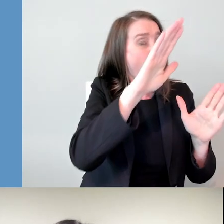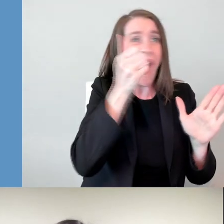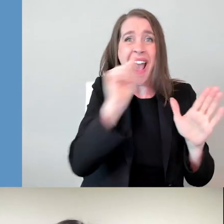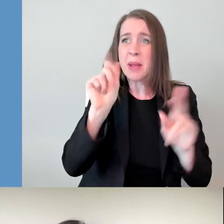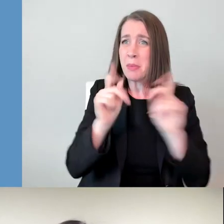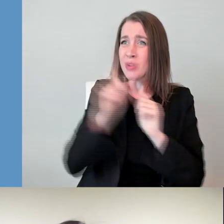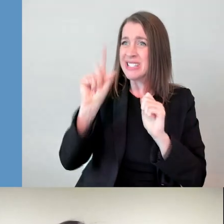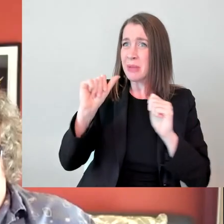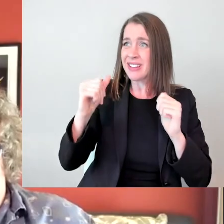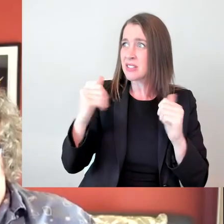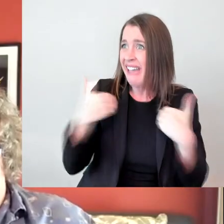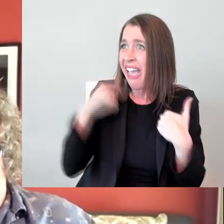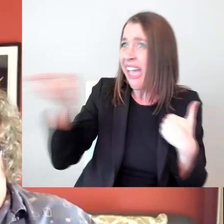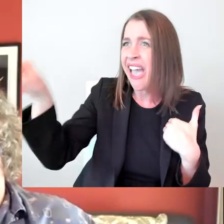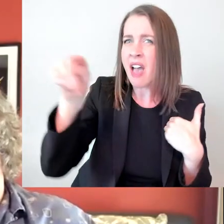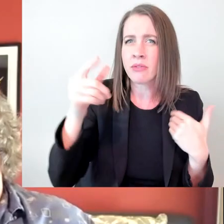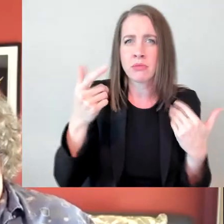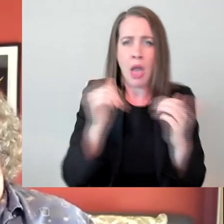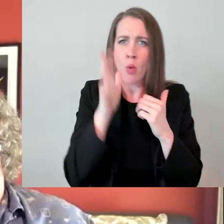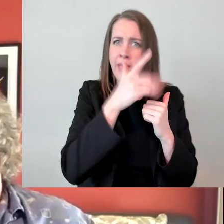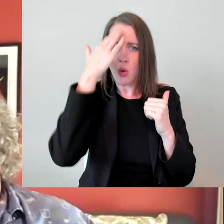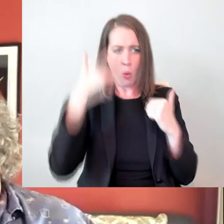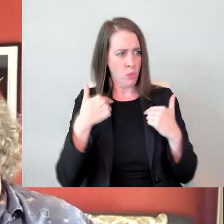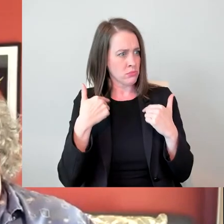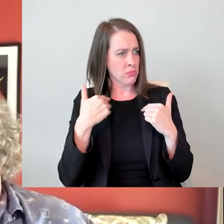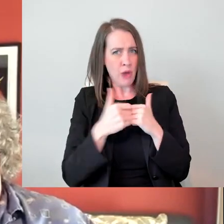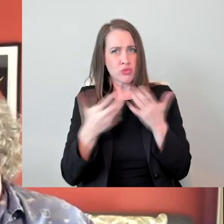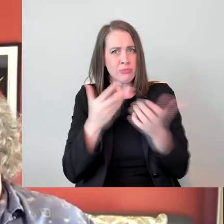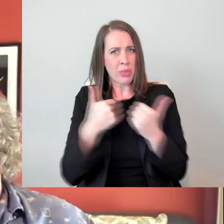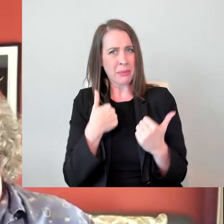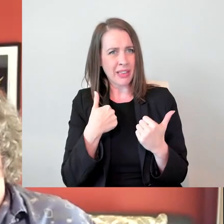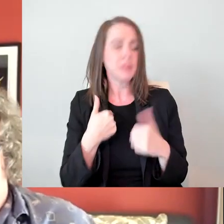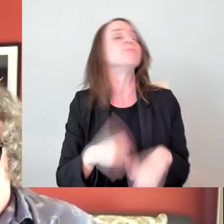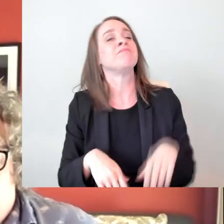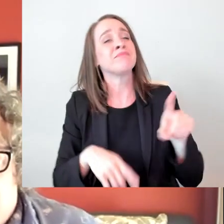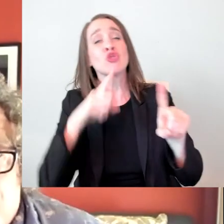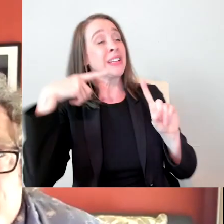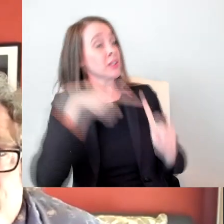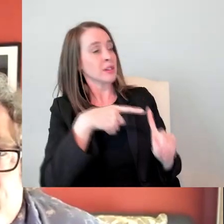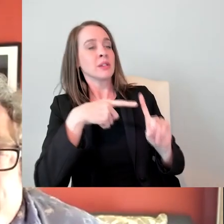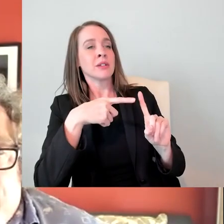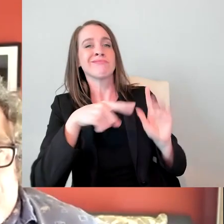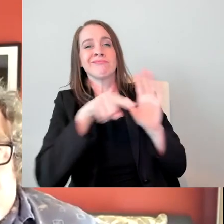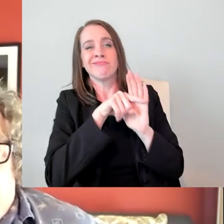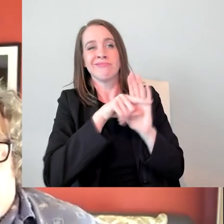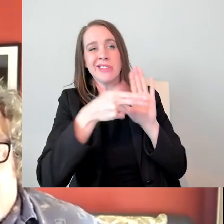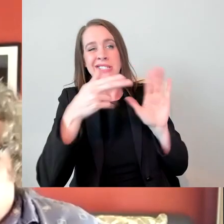And if we look at what the stereotype is of people with disabilities, it's not really good.